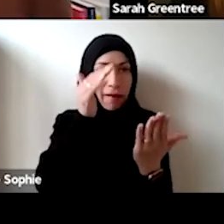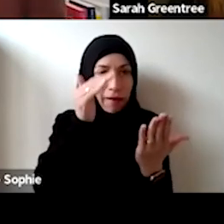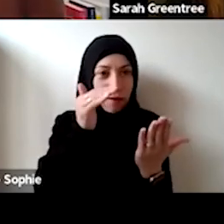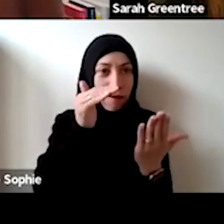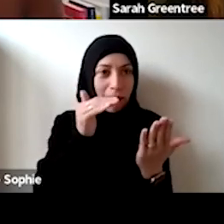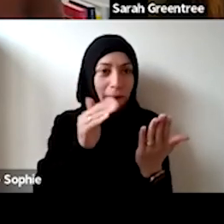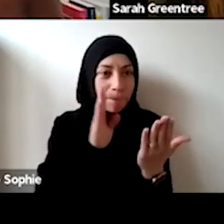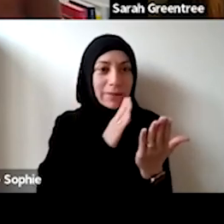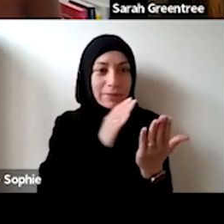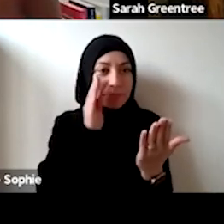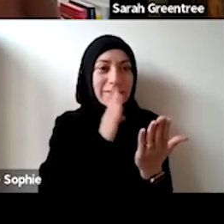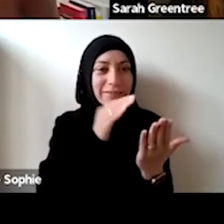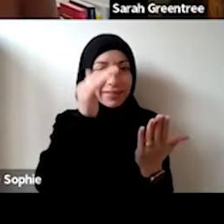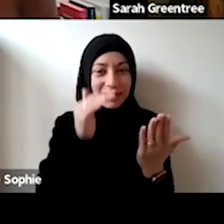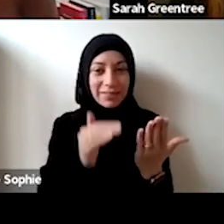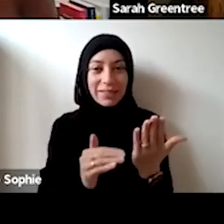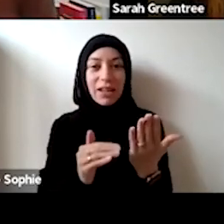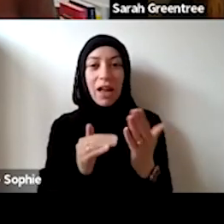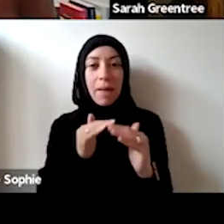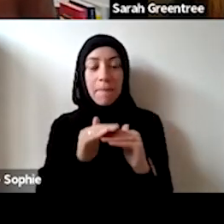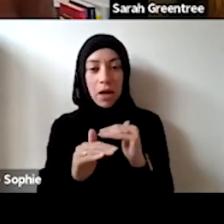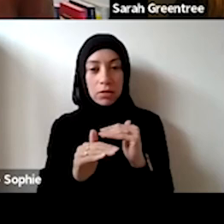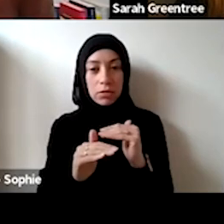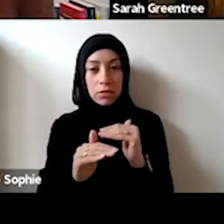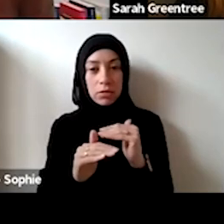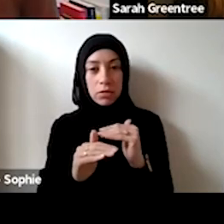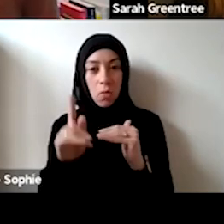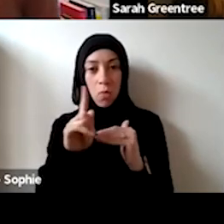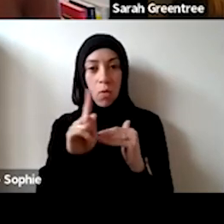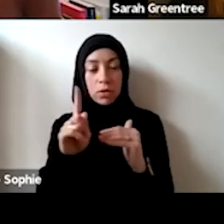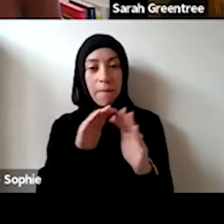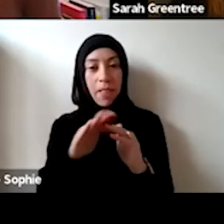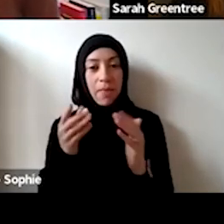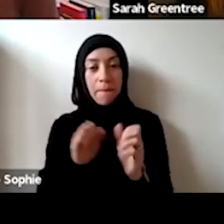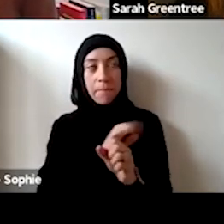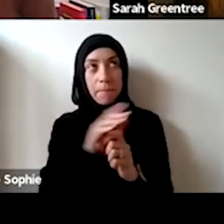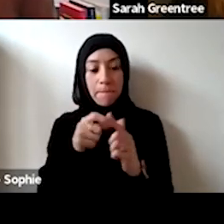was the question if you've been on hiatuss during the pandemic? I think yes within Council there is a deep understanding of the stress that organisations have been put under in the last couple of years, and I think going back to some